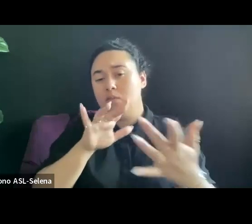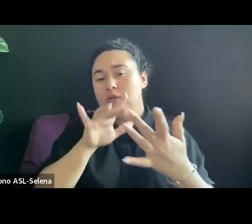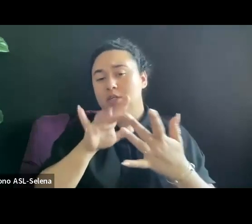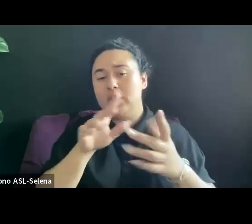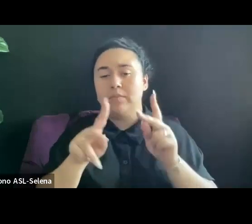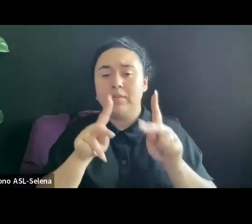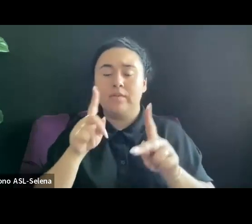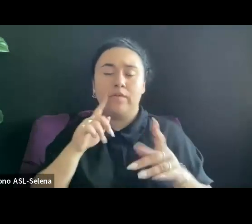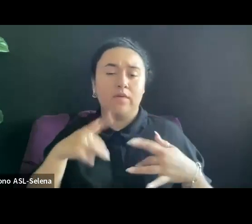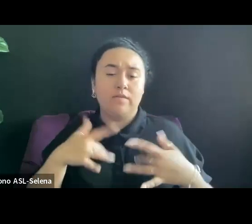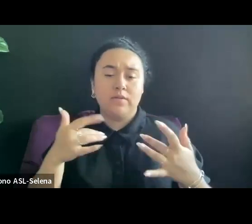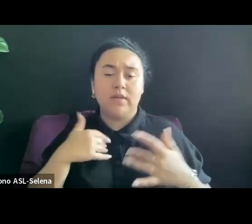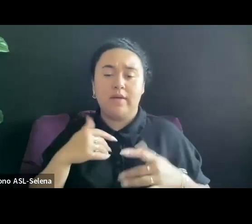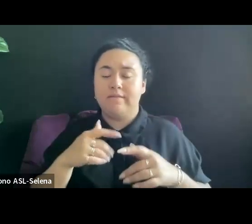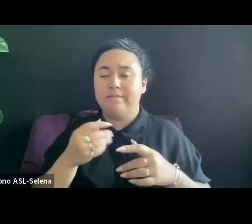HAVES READY WITH YOU.